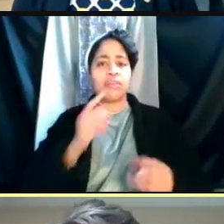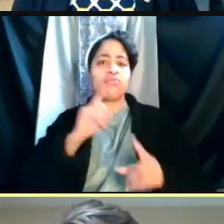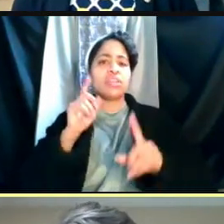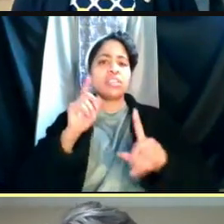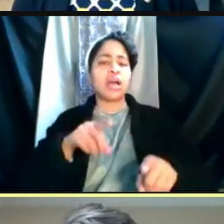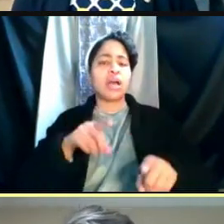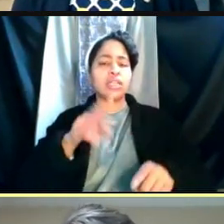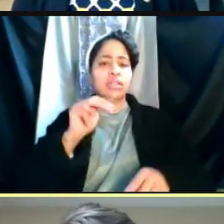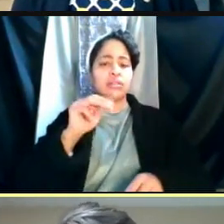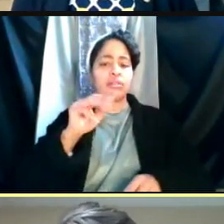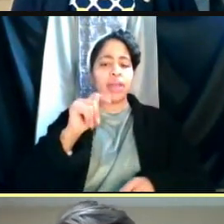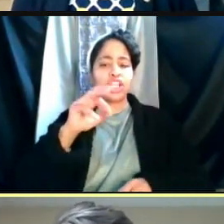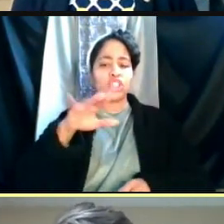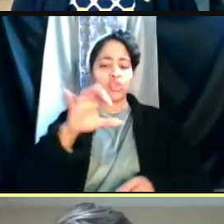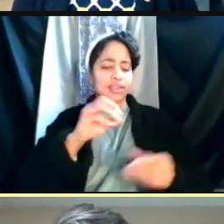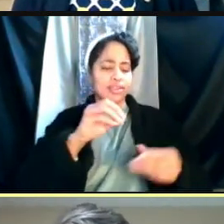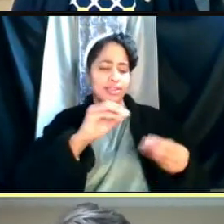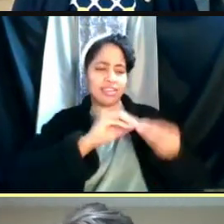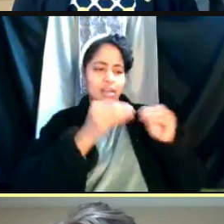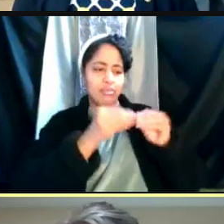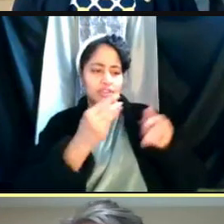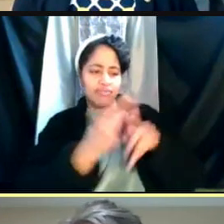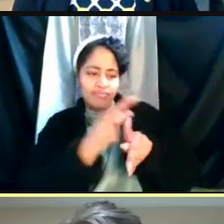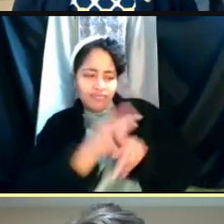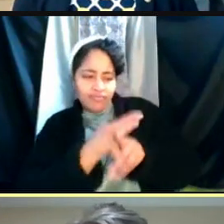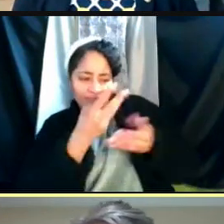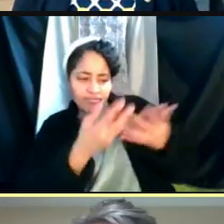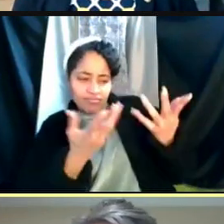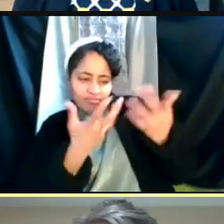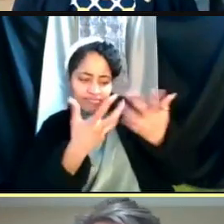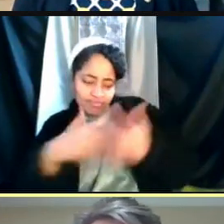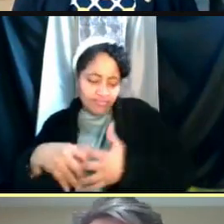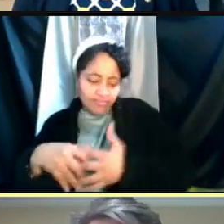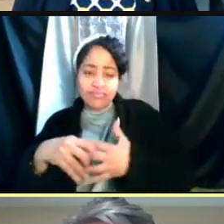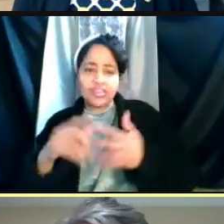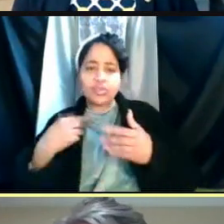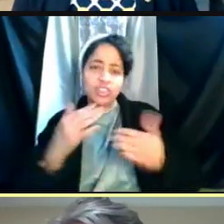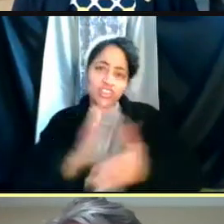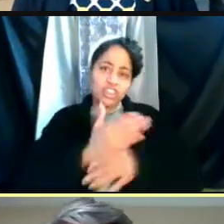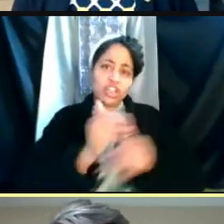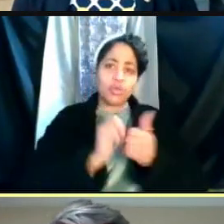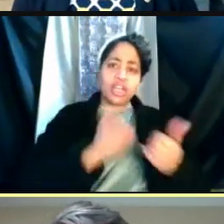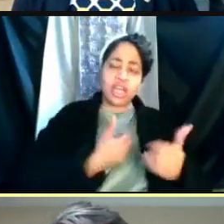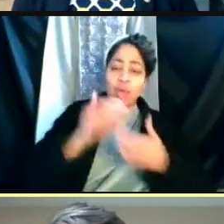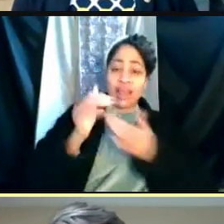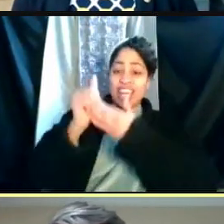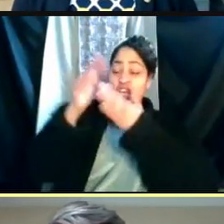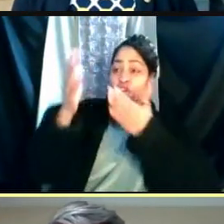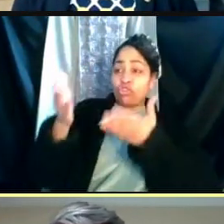that we share with the executive leadership and a team of public health and medical experts,